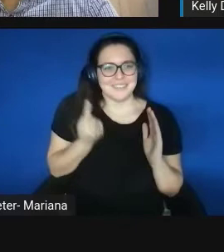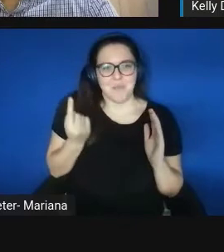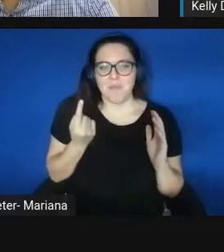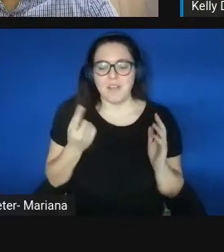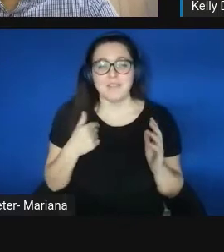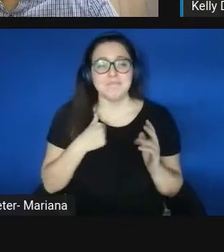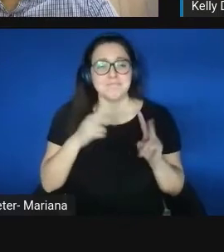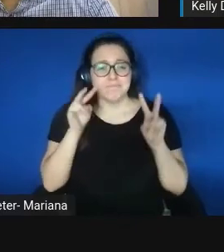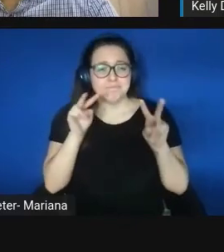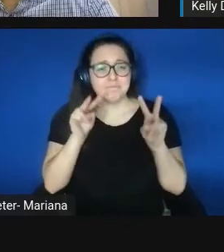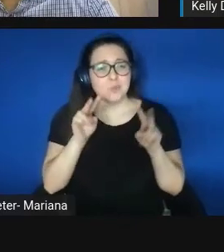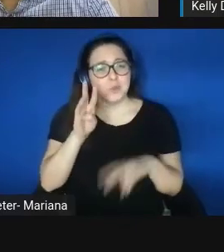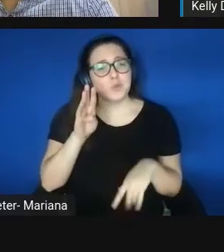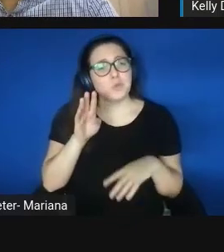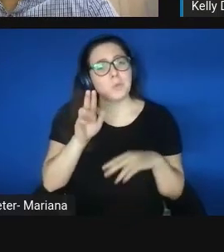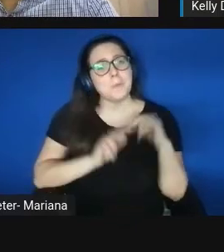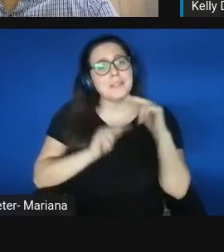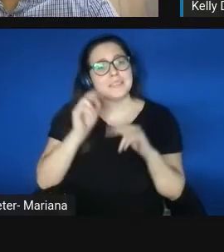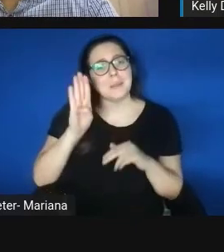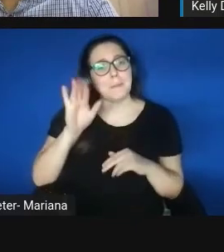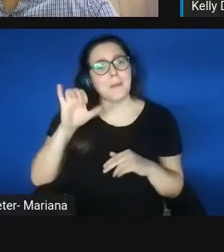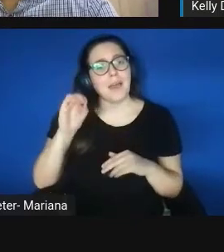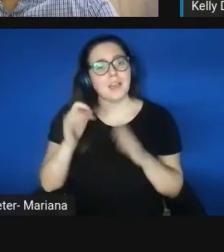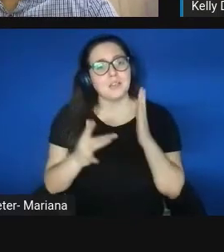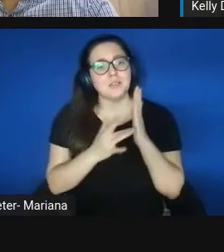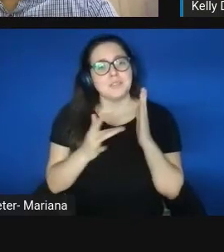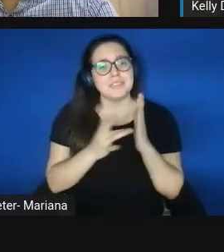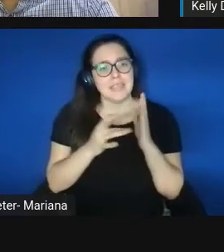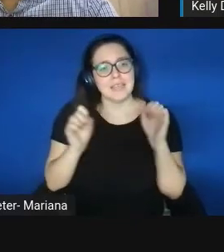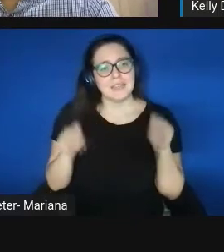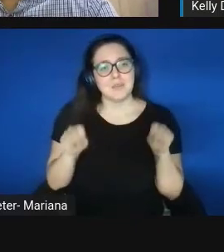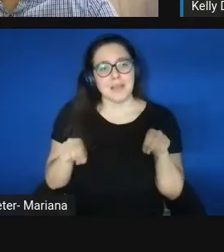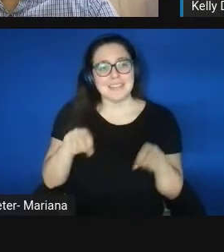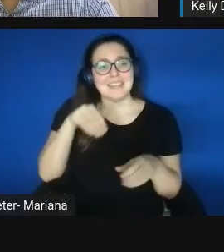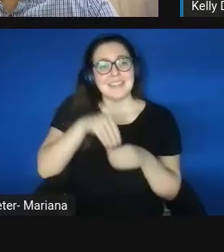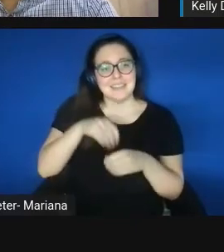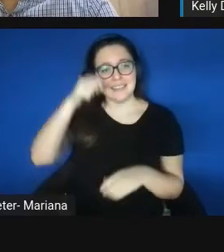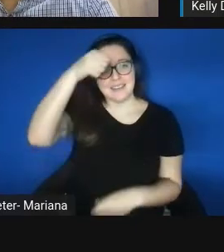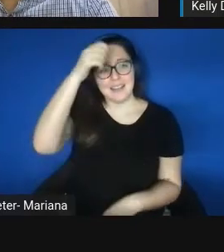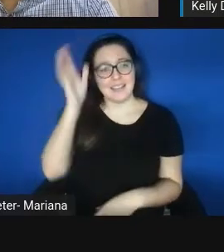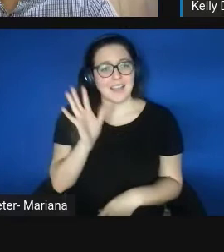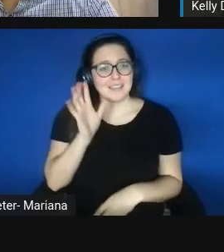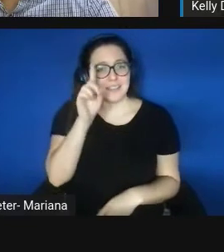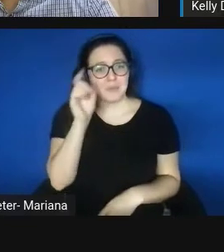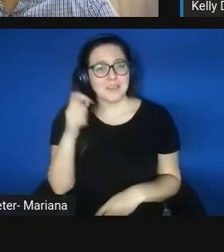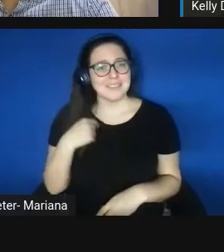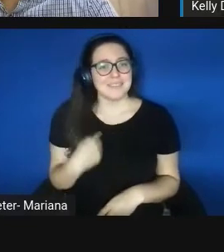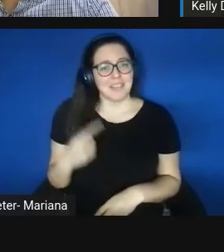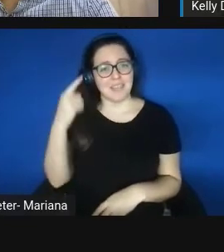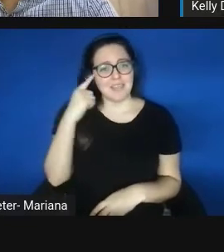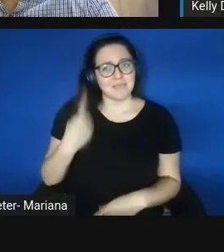the biotech capacity in Alaska because I think that we do have innovation